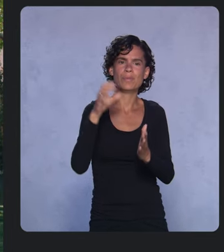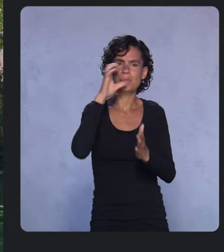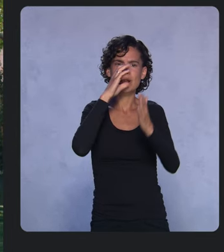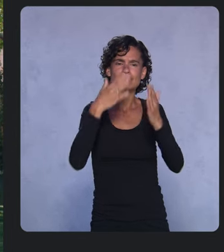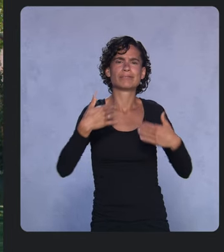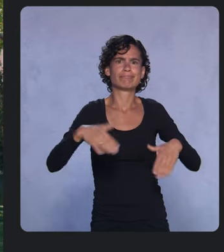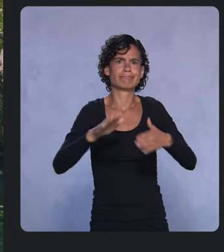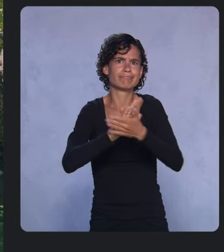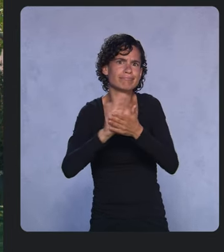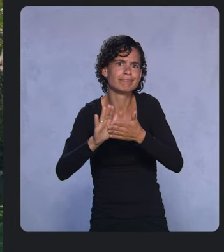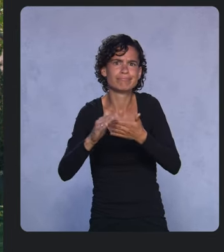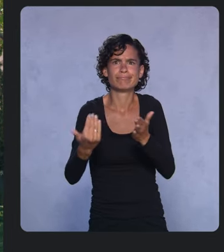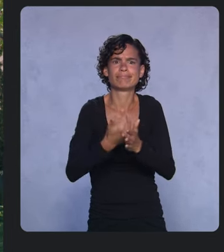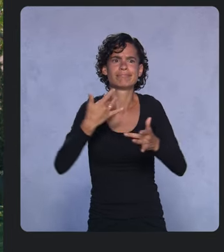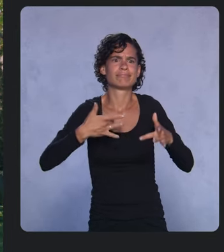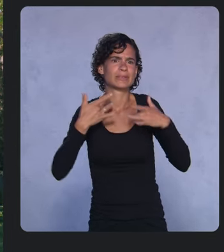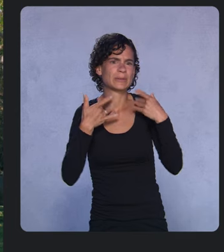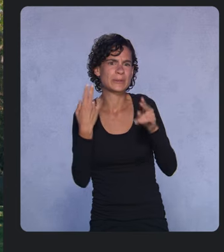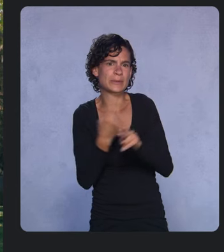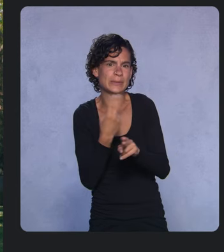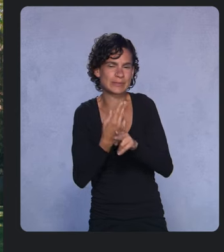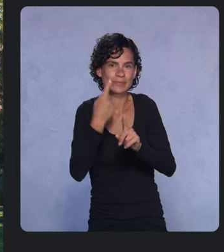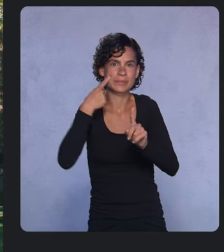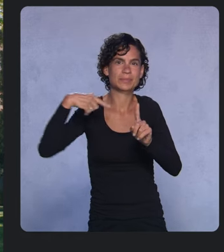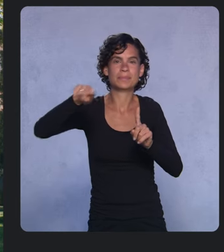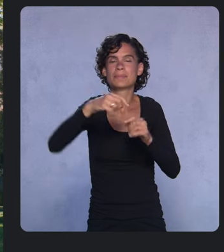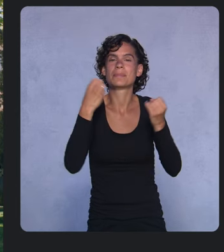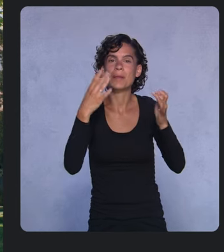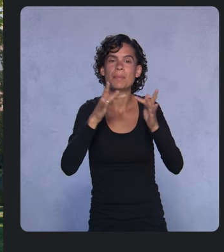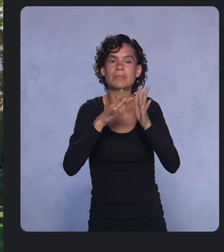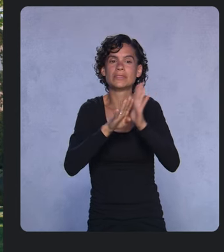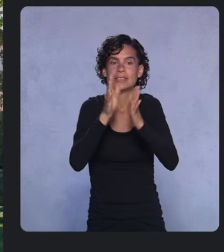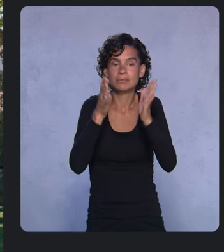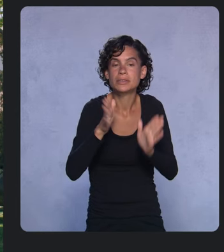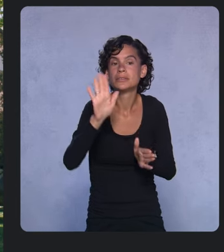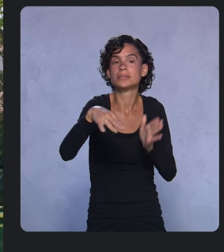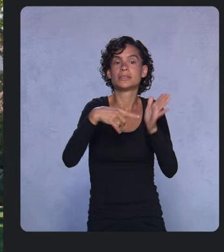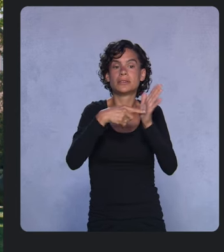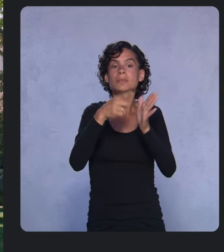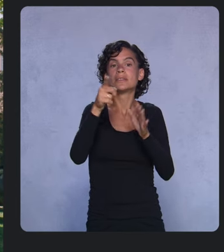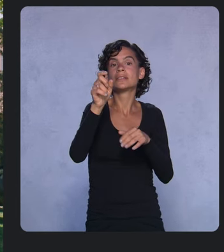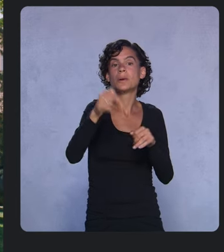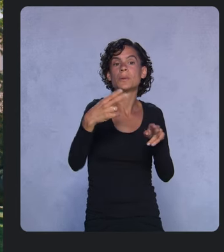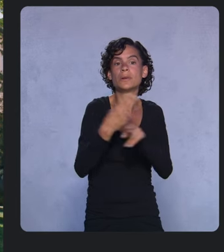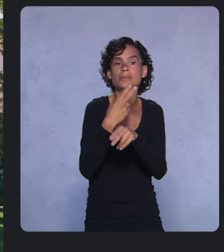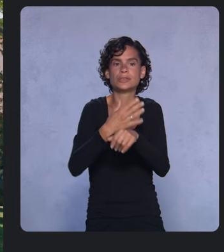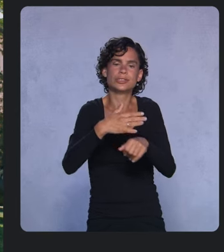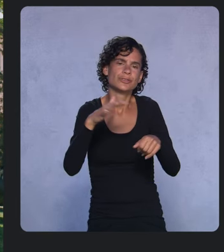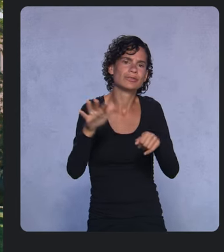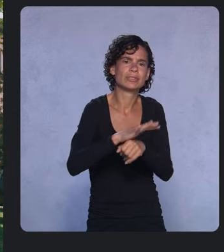for millions of web developers. For example, you can now use the entire collection of TensorFlow Lite models